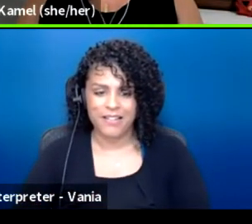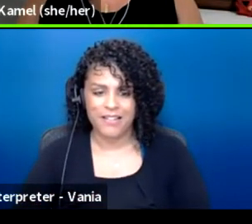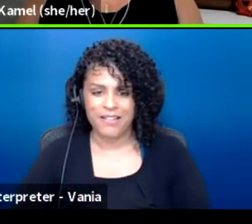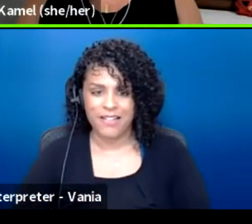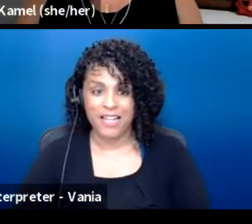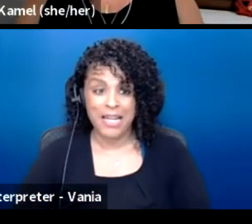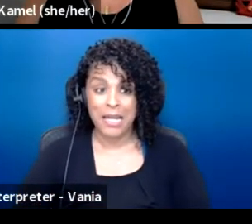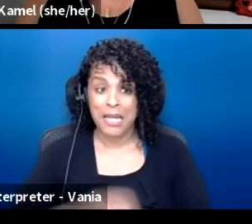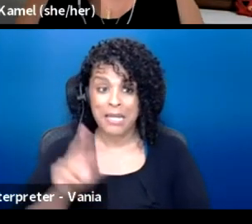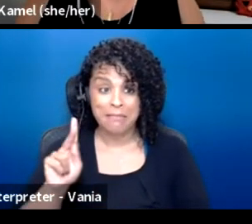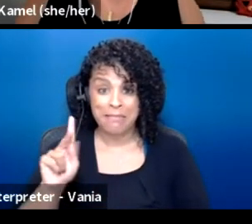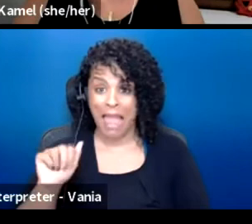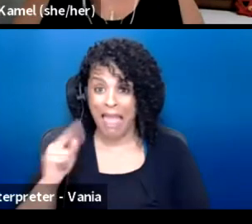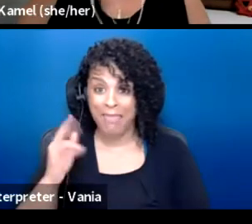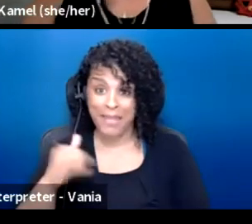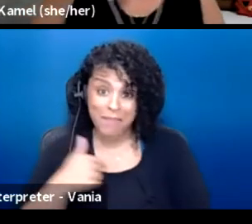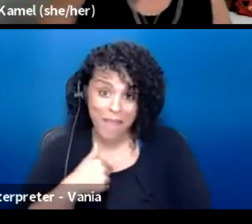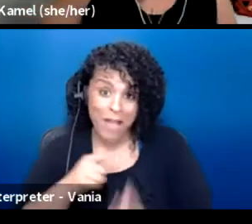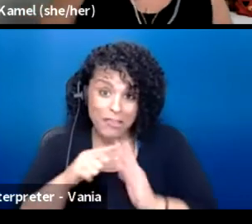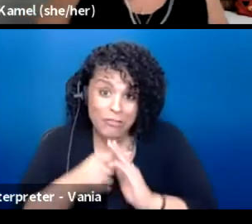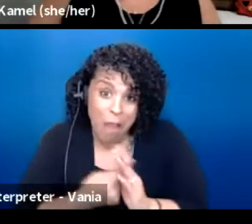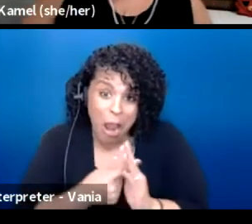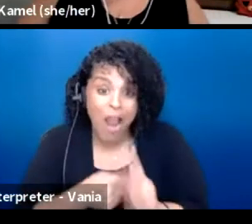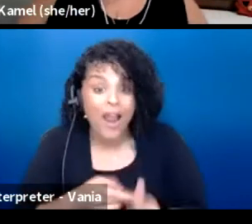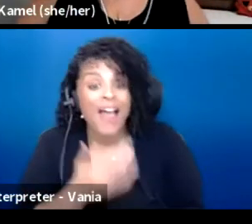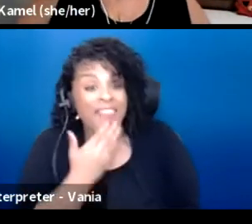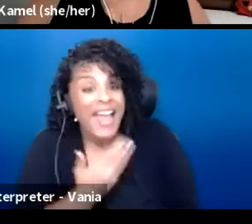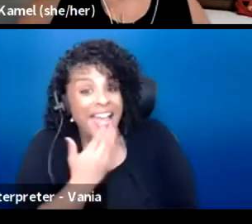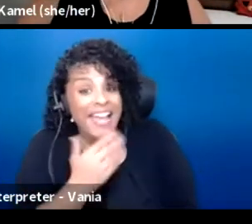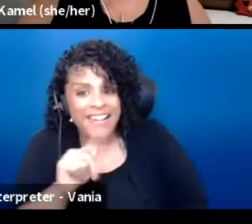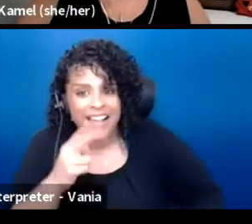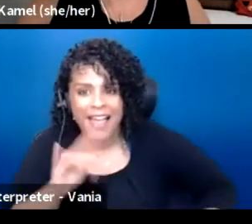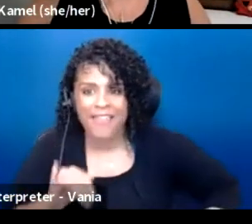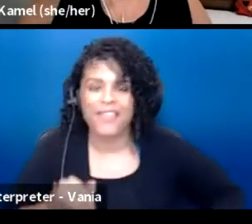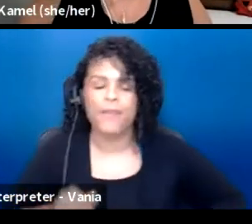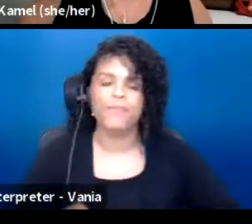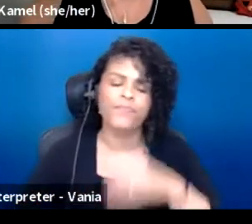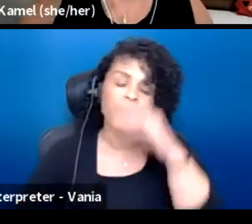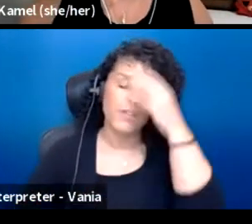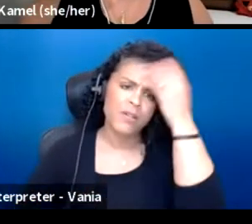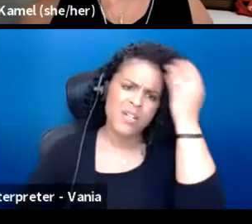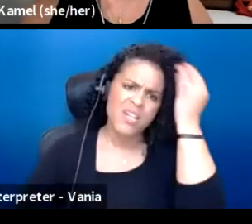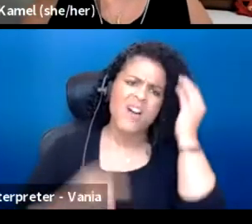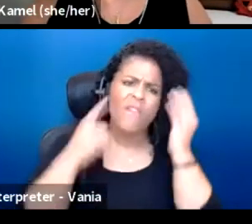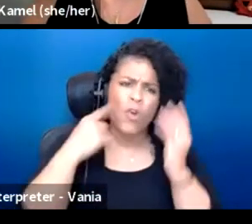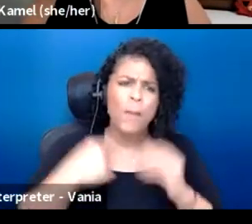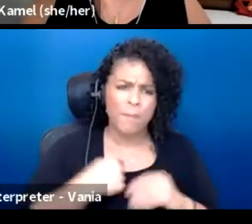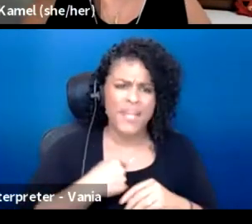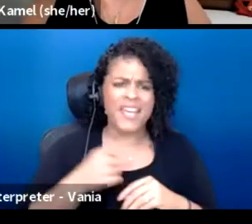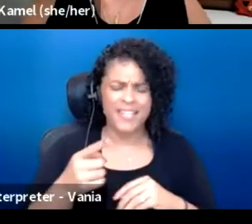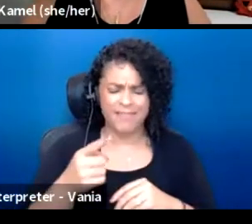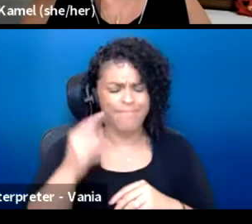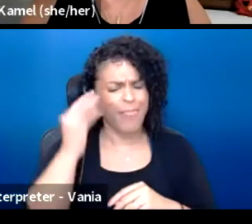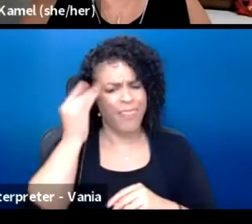I'll start. Thank you, Kathy. For me in really thinking about that question,